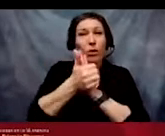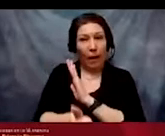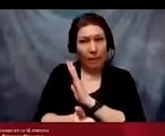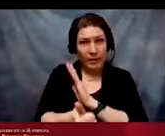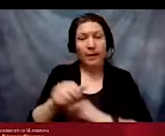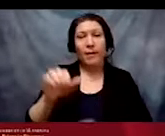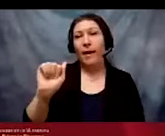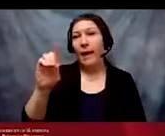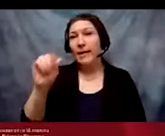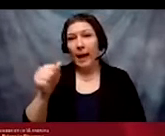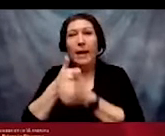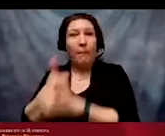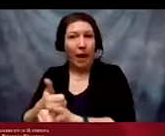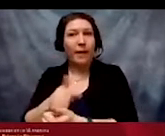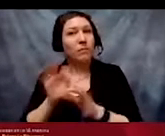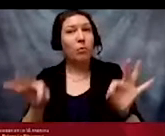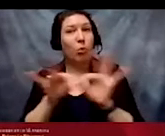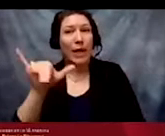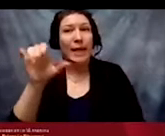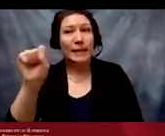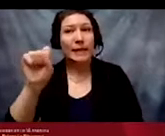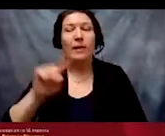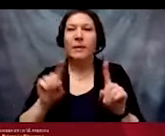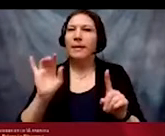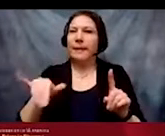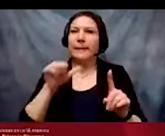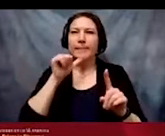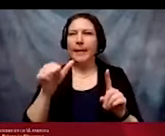are important but they do not prepare us to recognize or